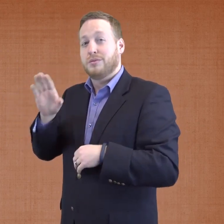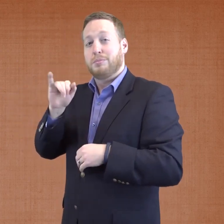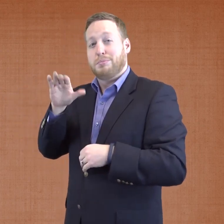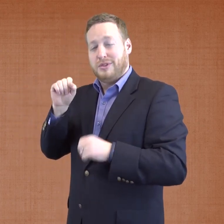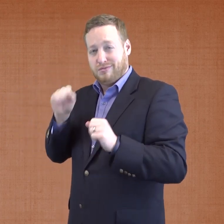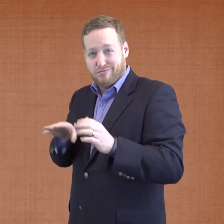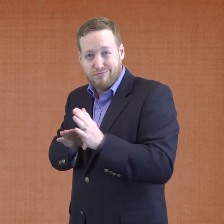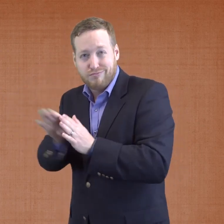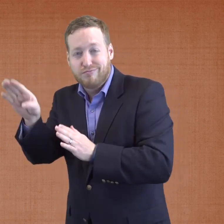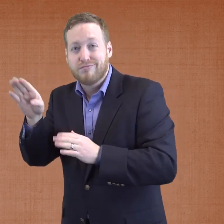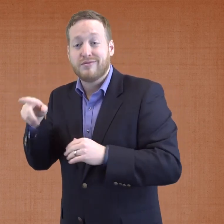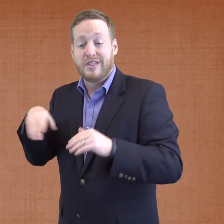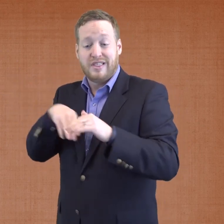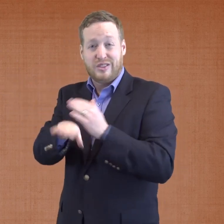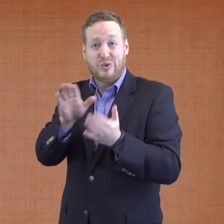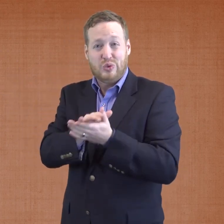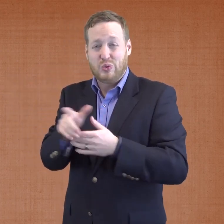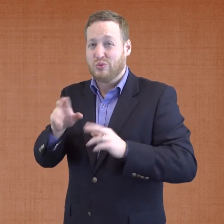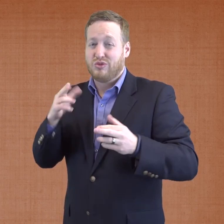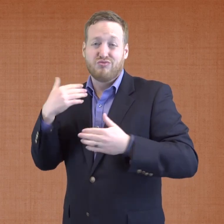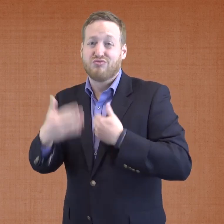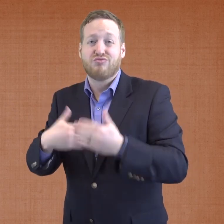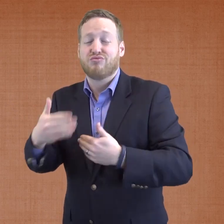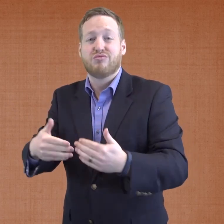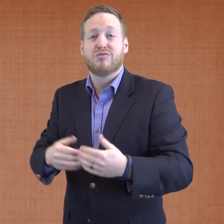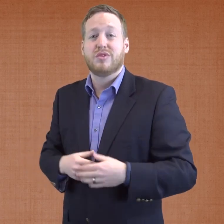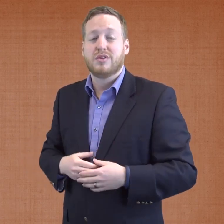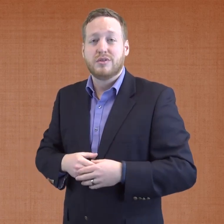needed to develop their BICS and succeed academically.